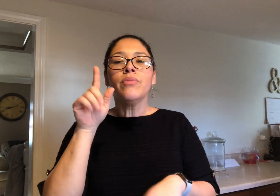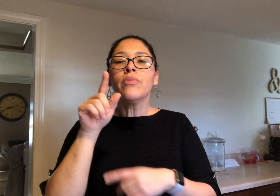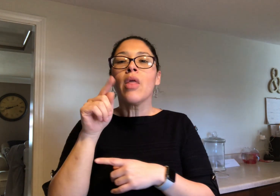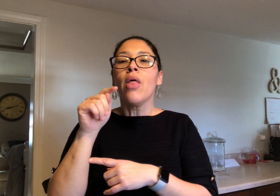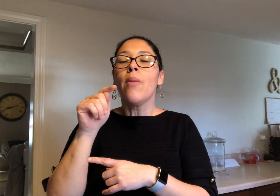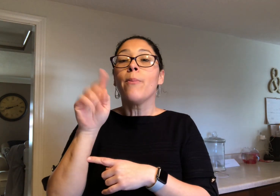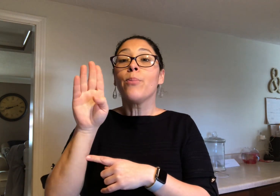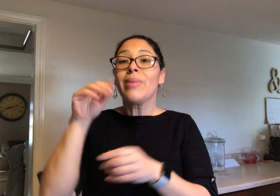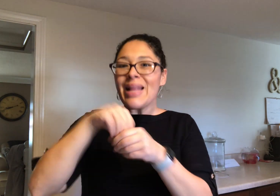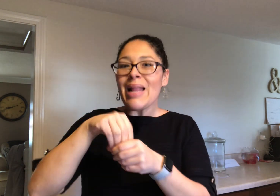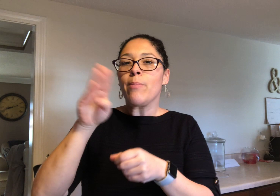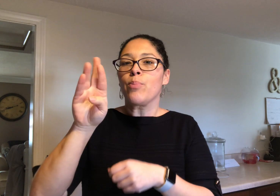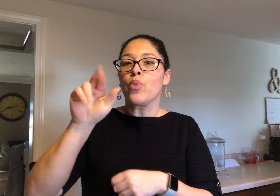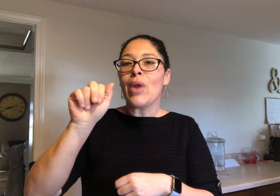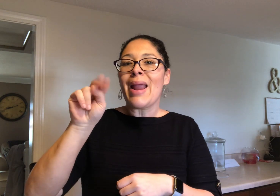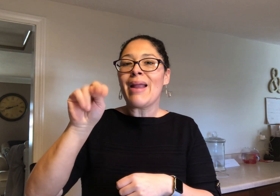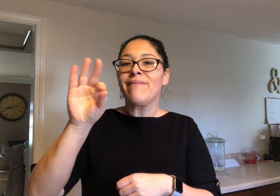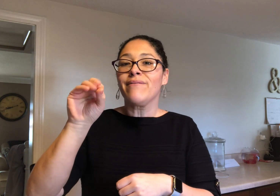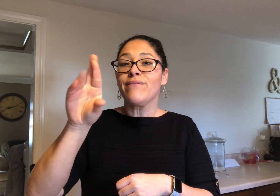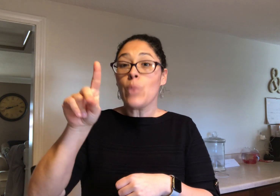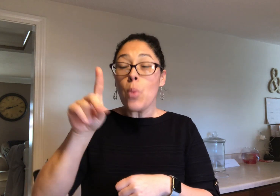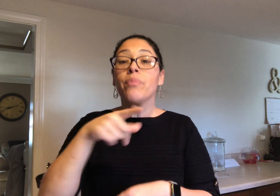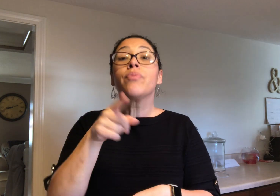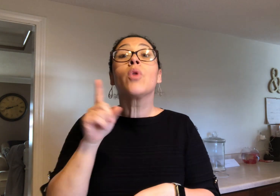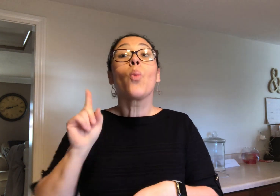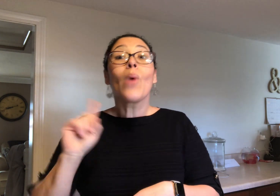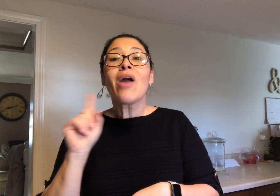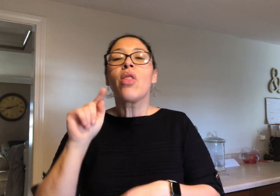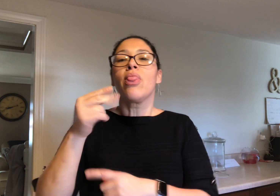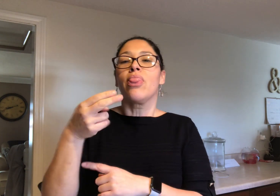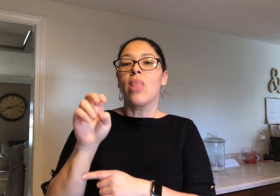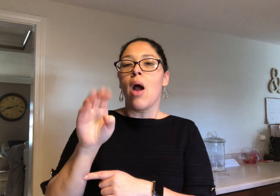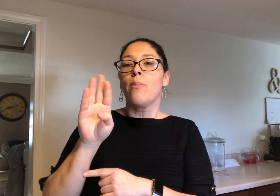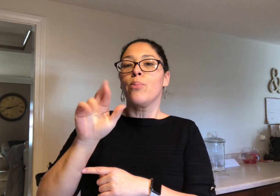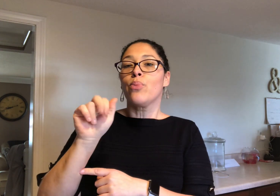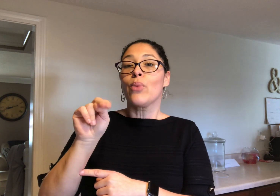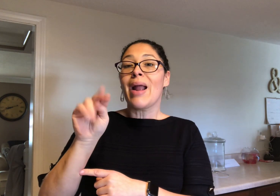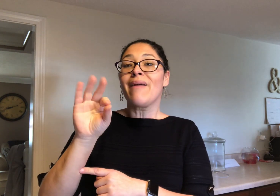The second town hall meeting will be at the Branford Firehouse in Branford.